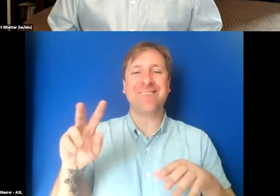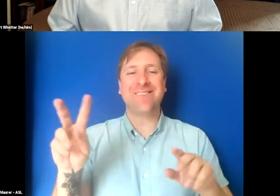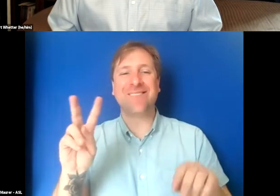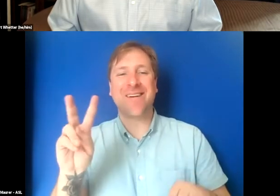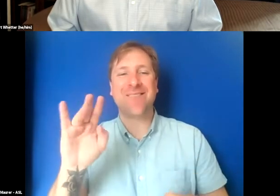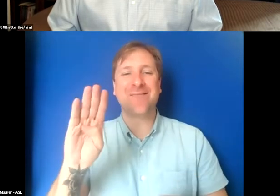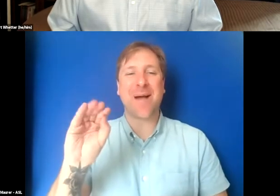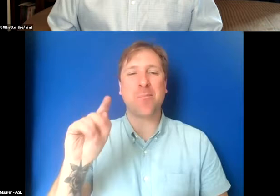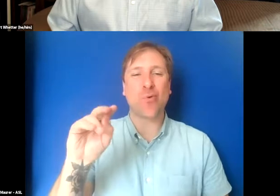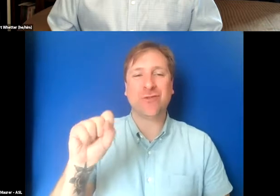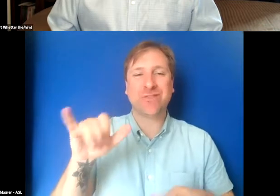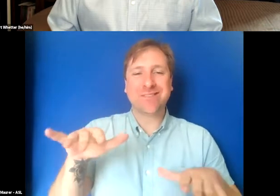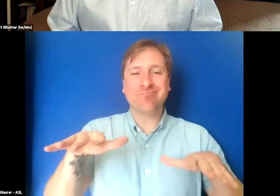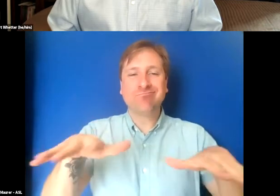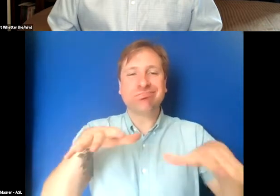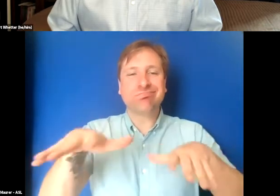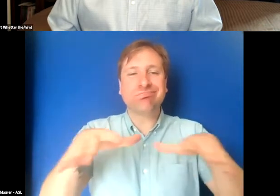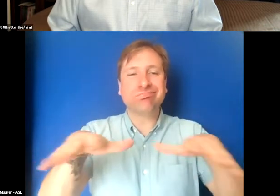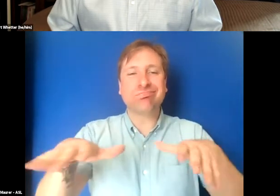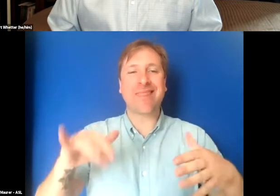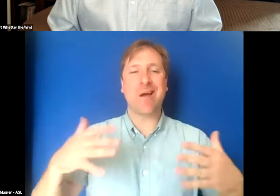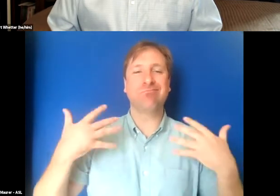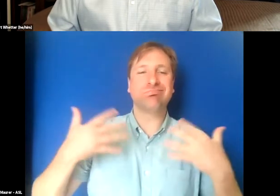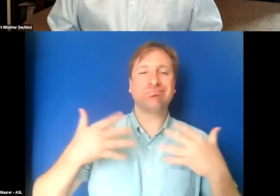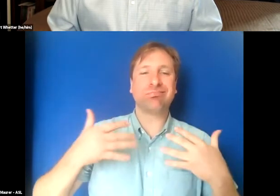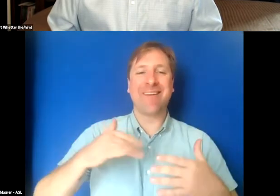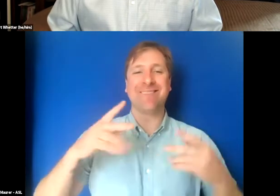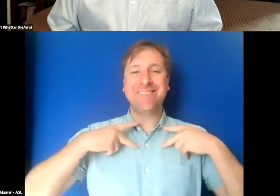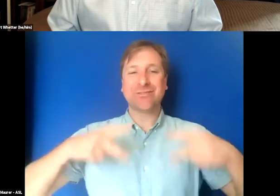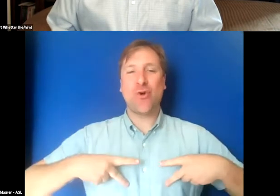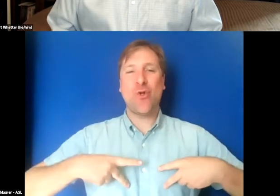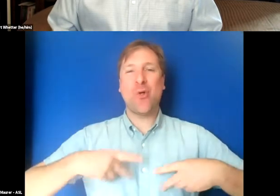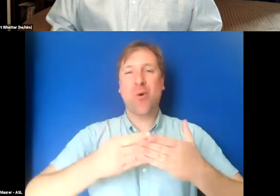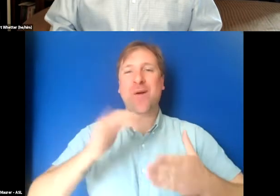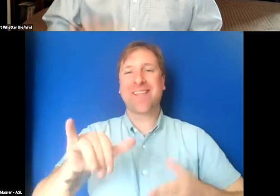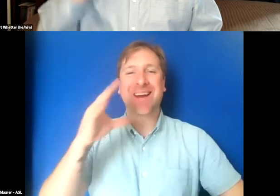just the physical nature of music be part of the experience.